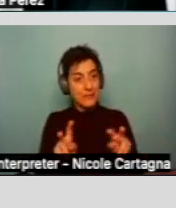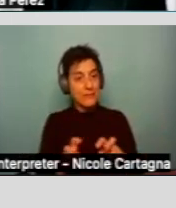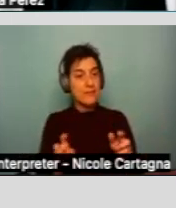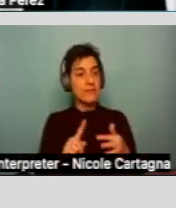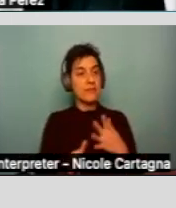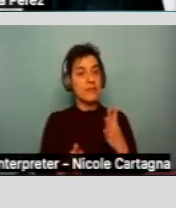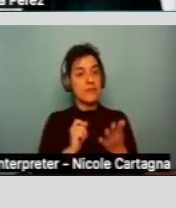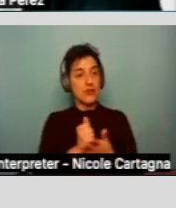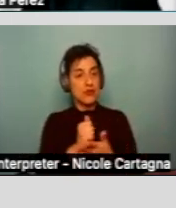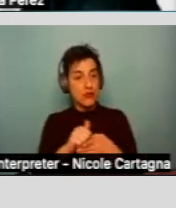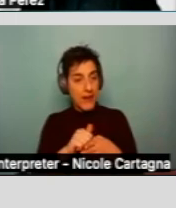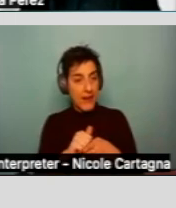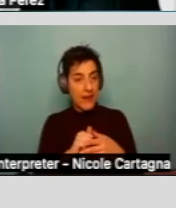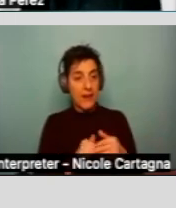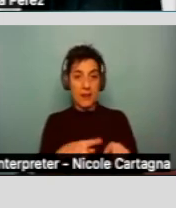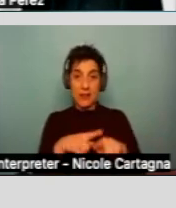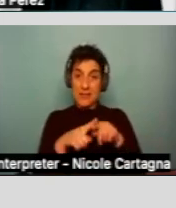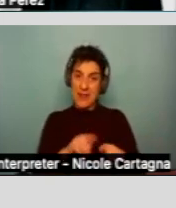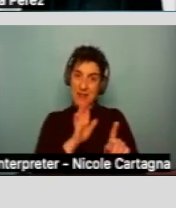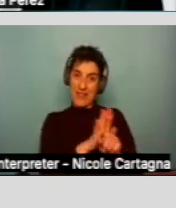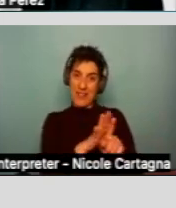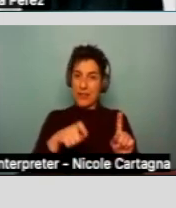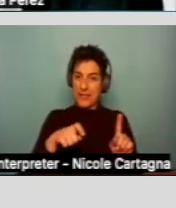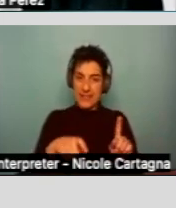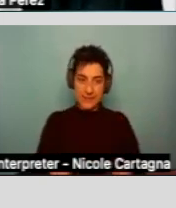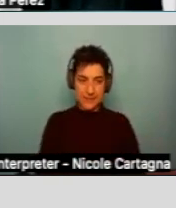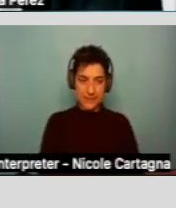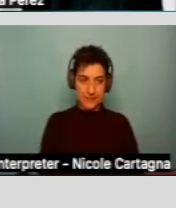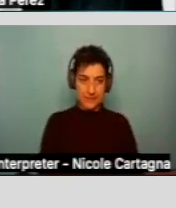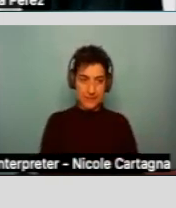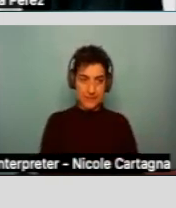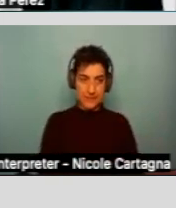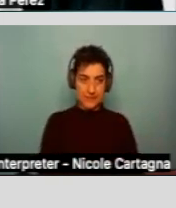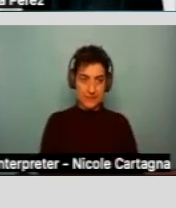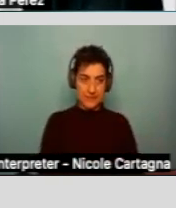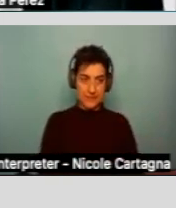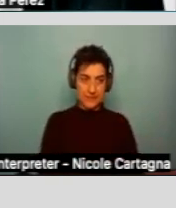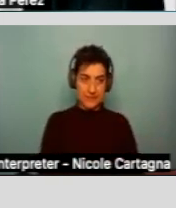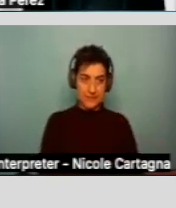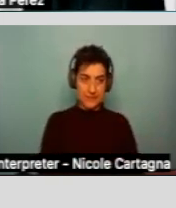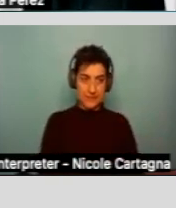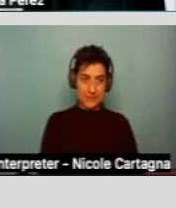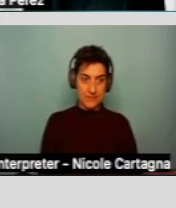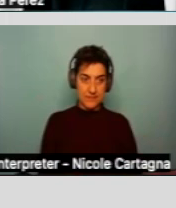The services really depend on the need of the clients and are designed to meet their